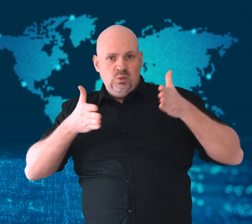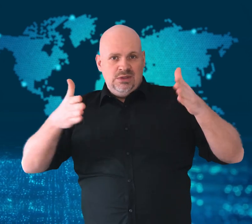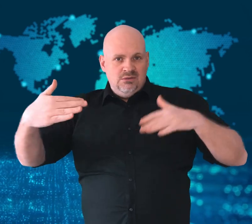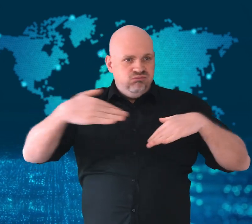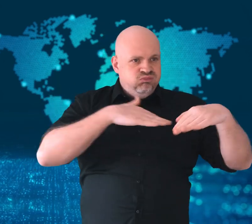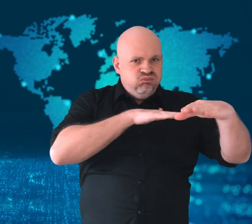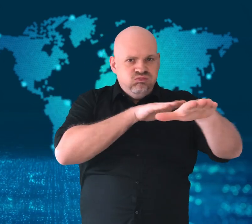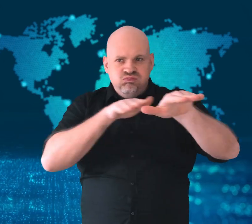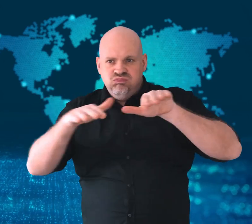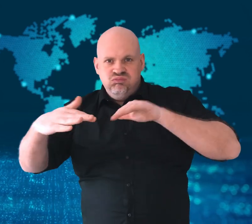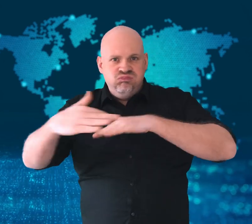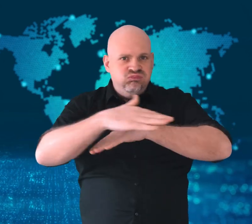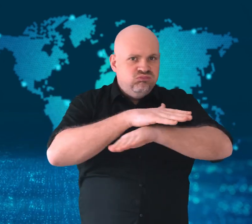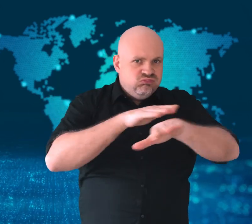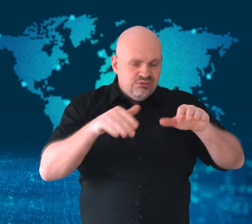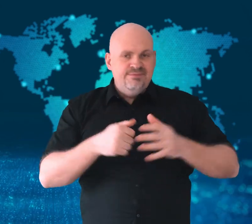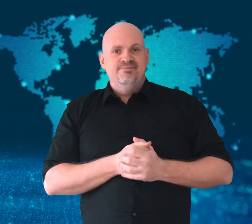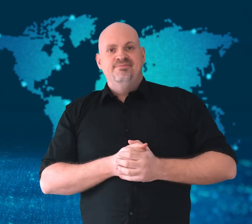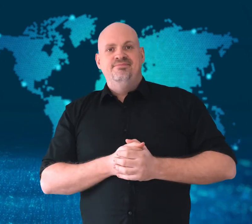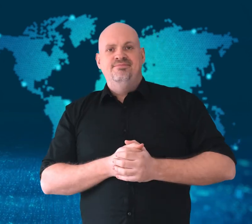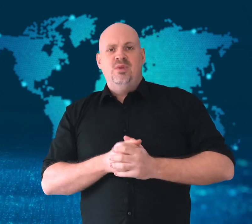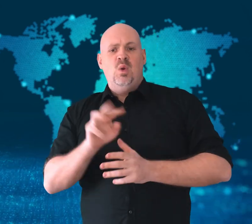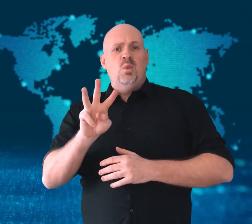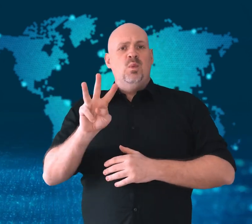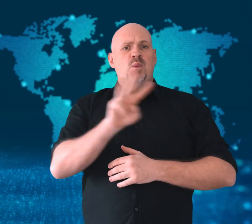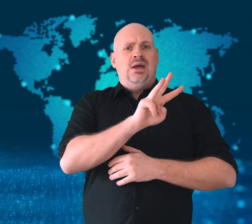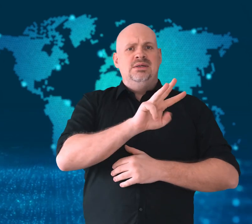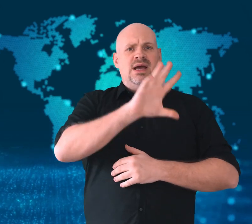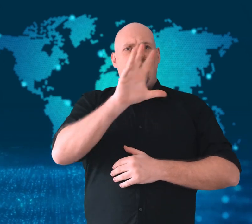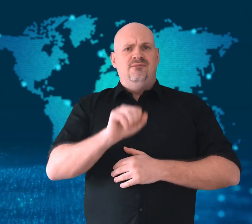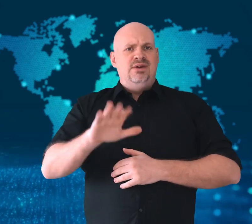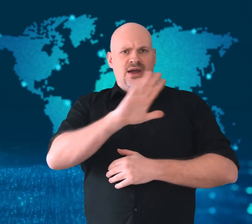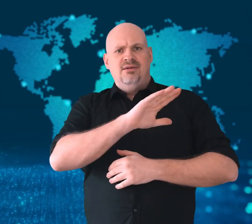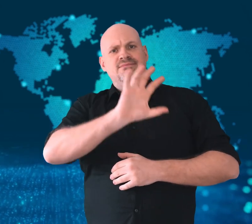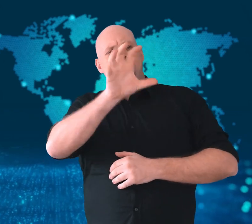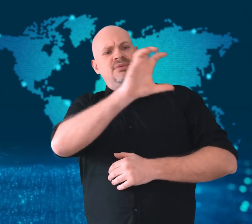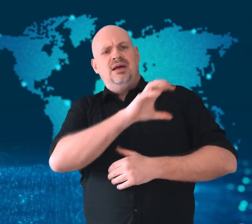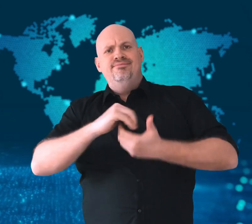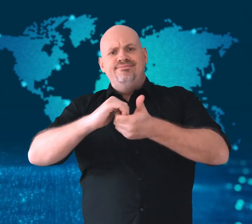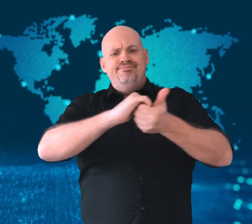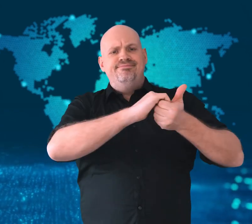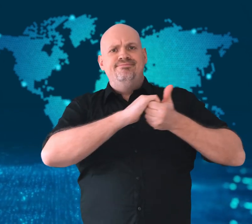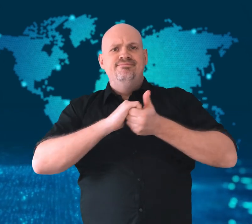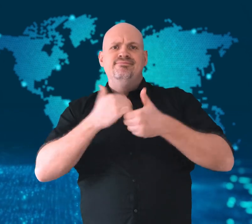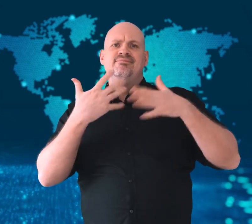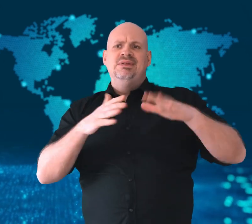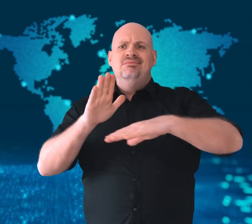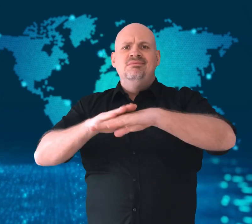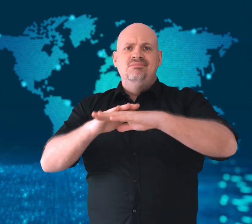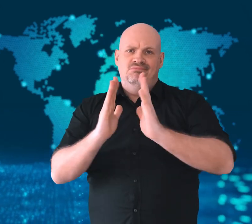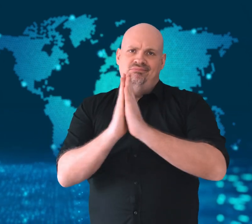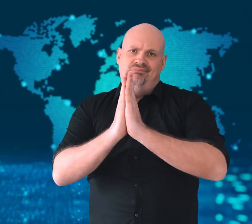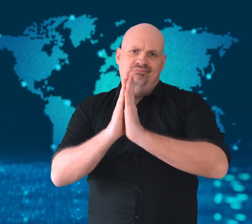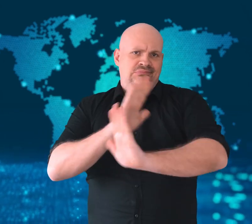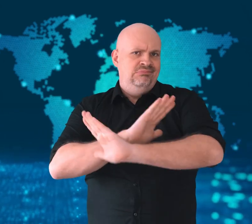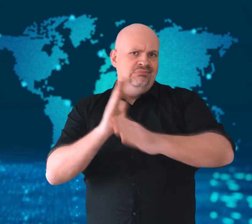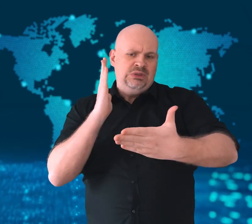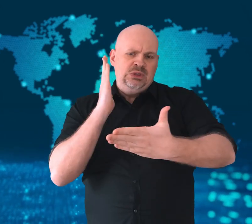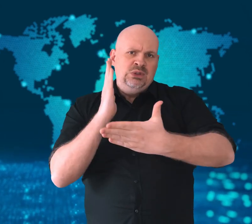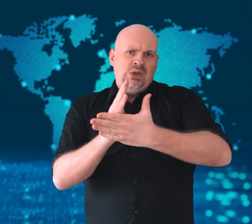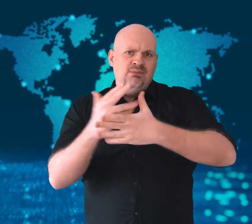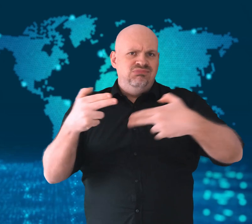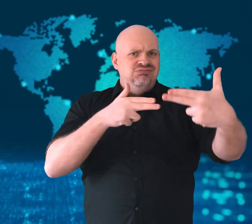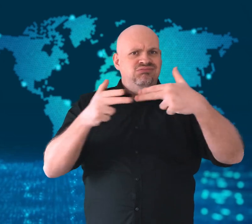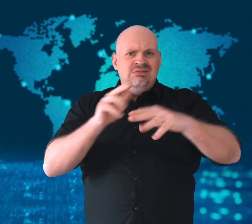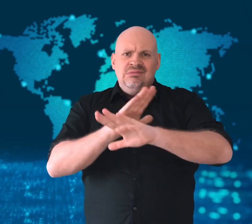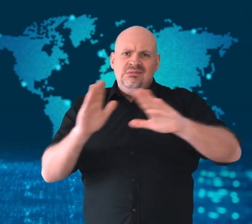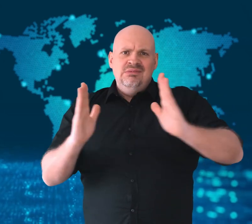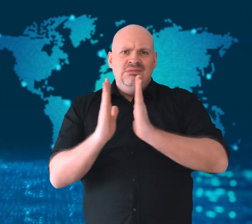Military vehicles drove through the street as a coalition for West